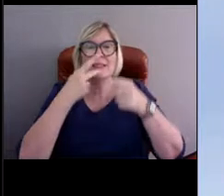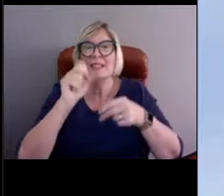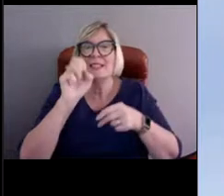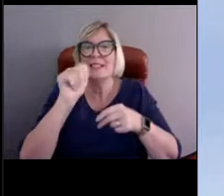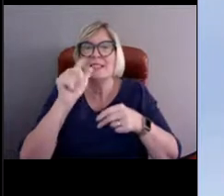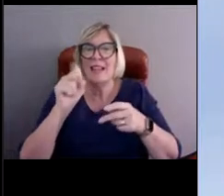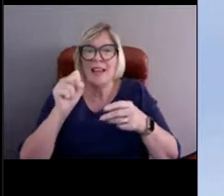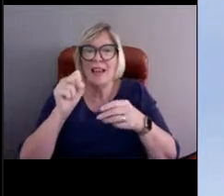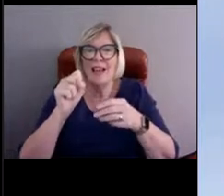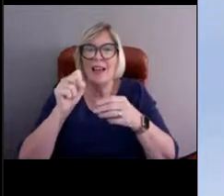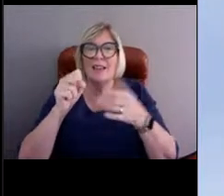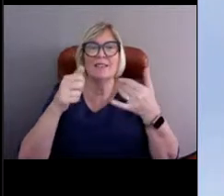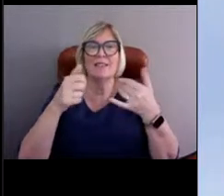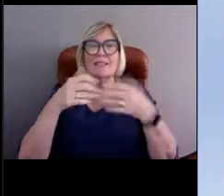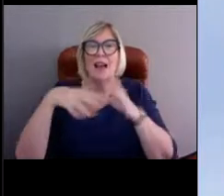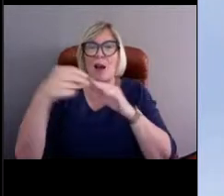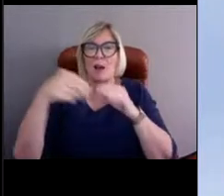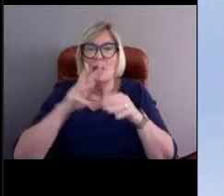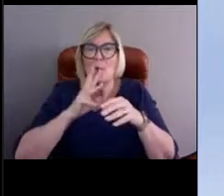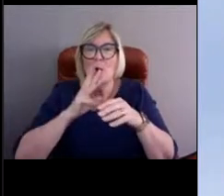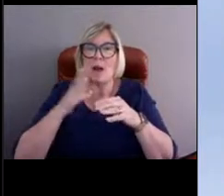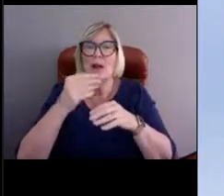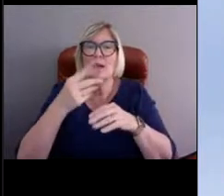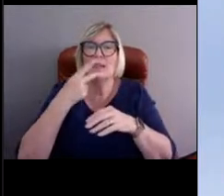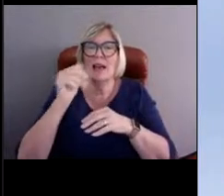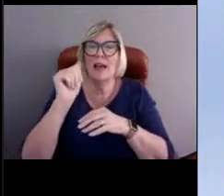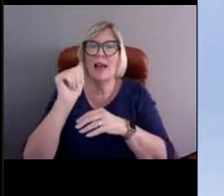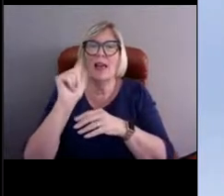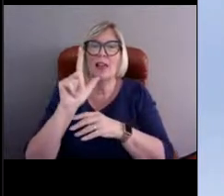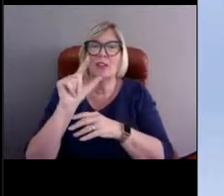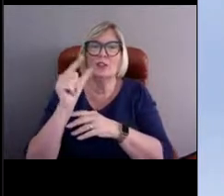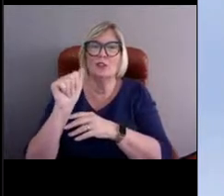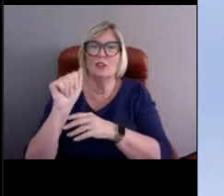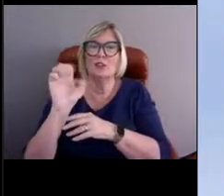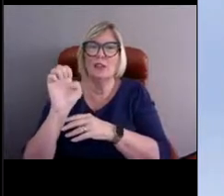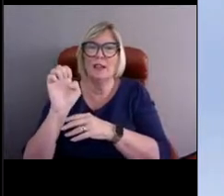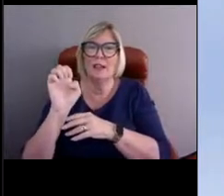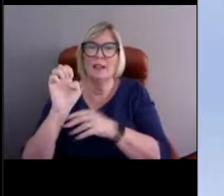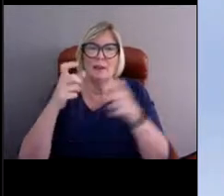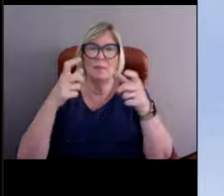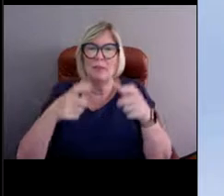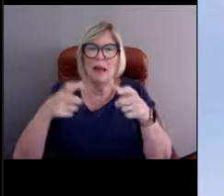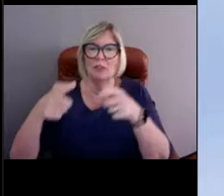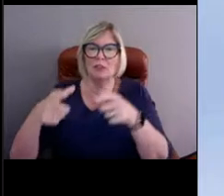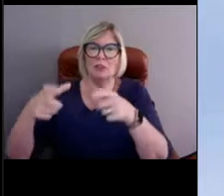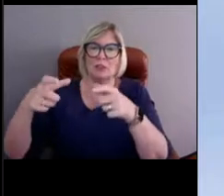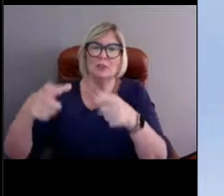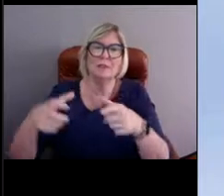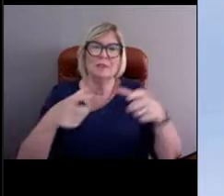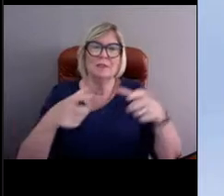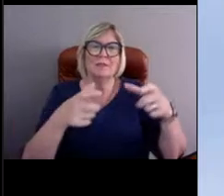And then we also see algae patches that float by just as they're going on by,